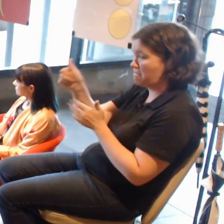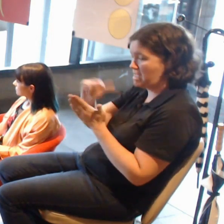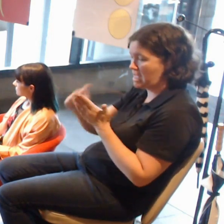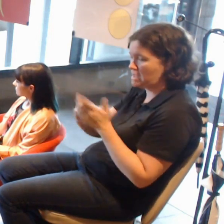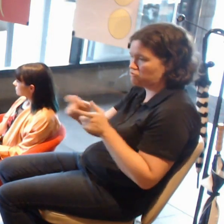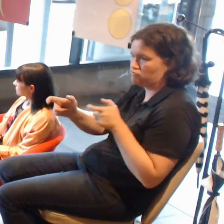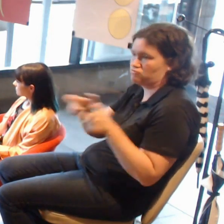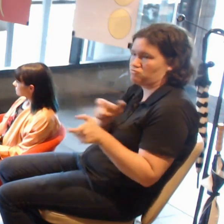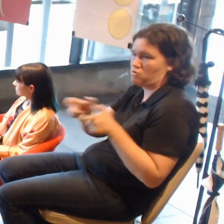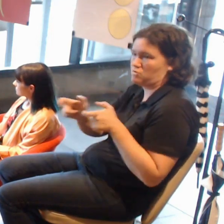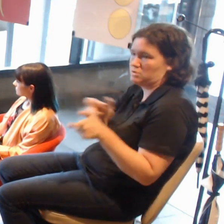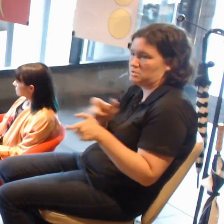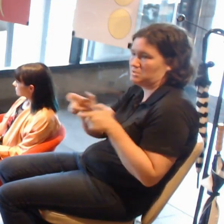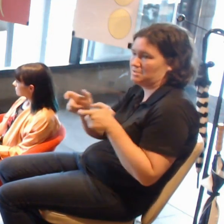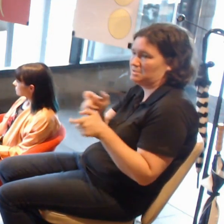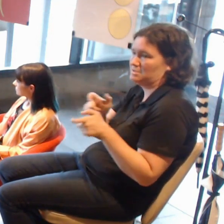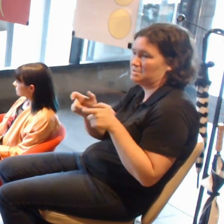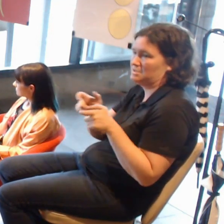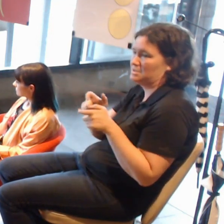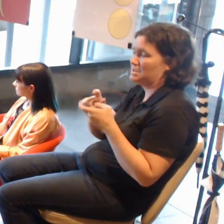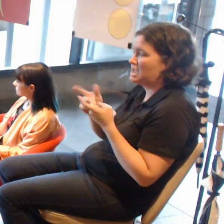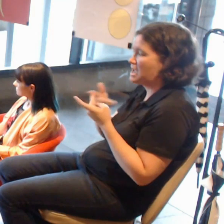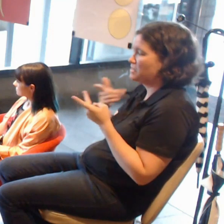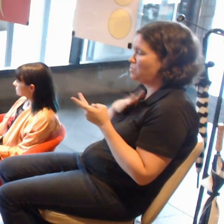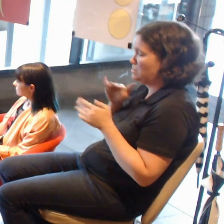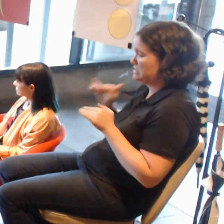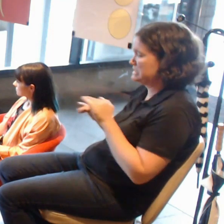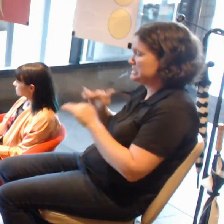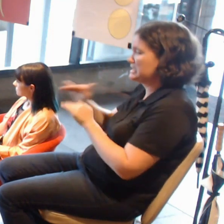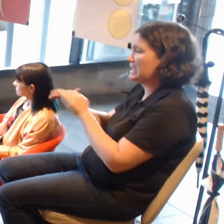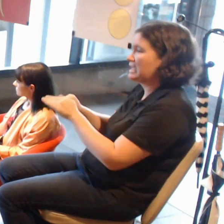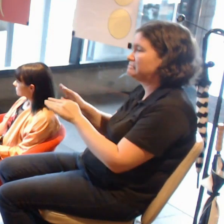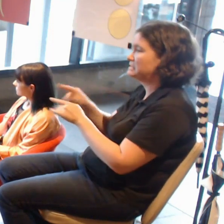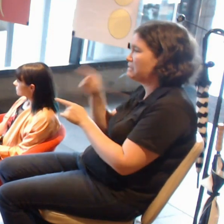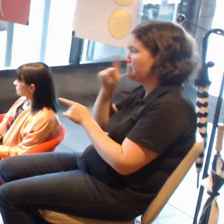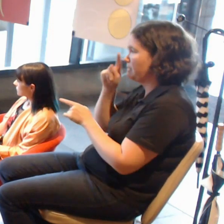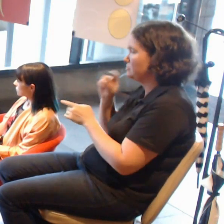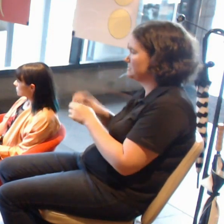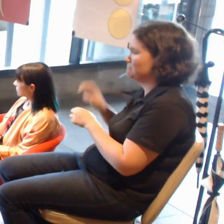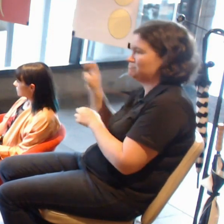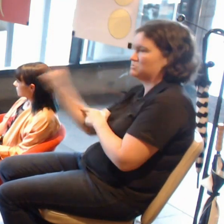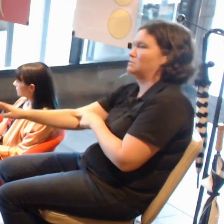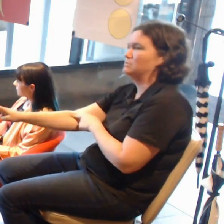some people step into the process, and some people throw it in and you deal with it.